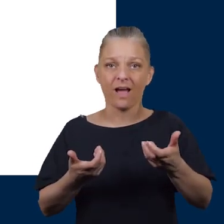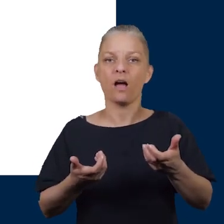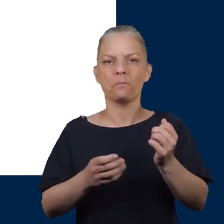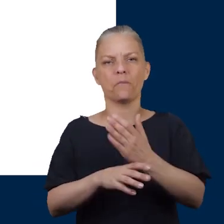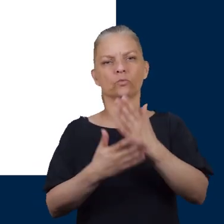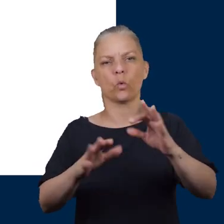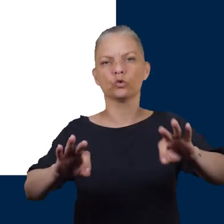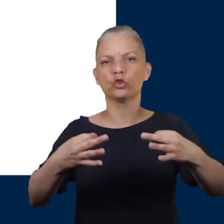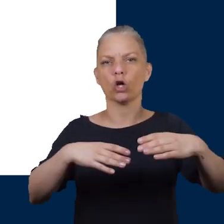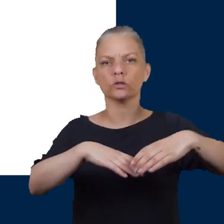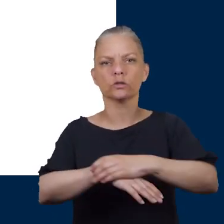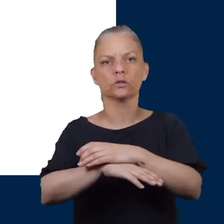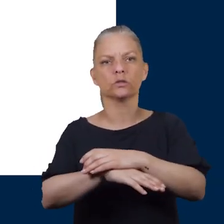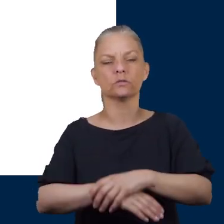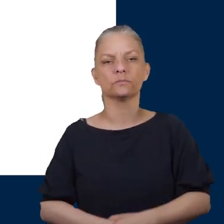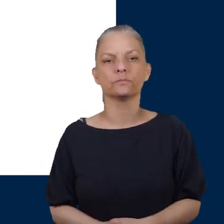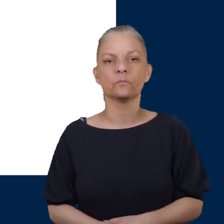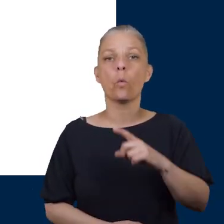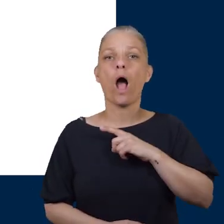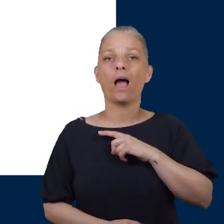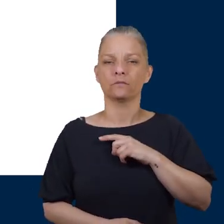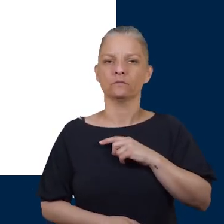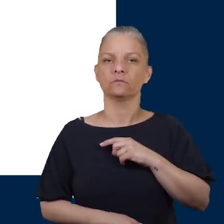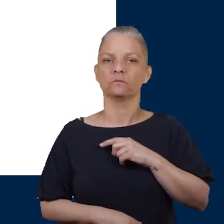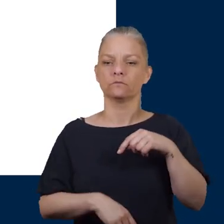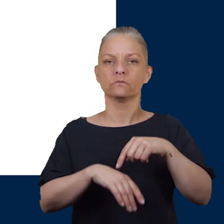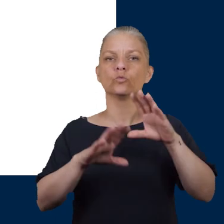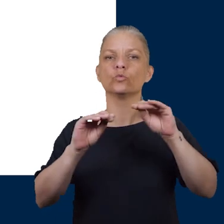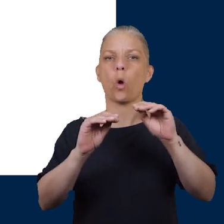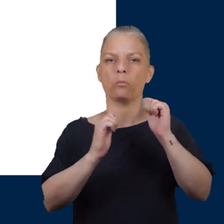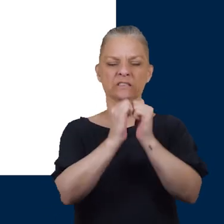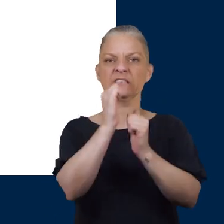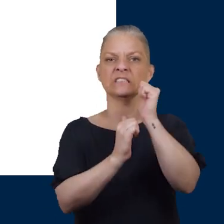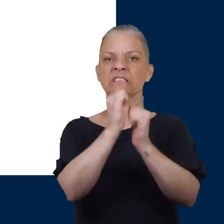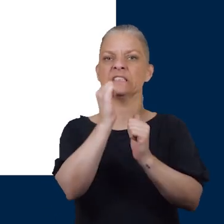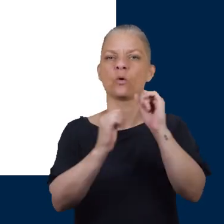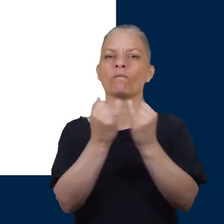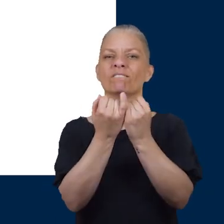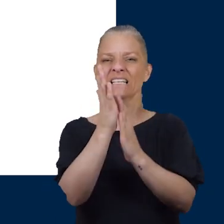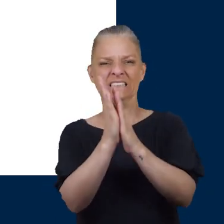When you're wearing footwear the best thing to do is wear socks underneath. When it stops friction